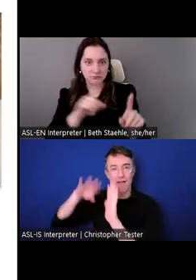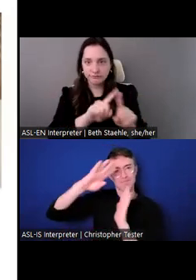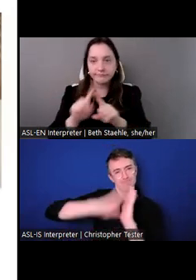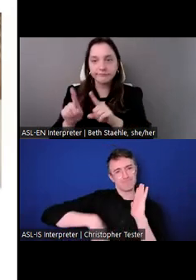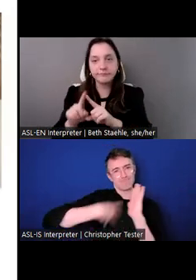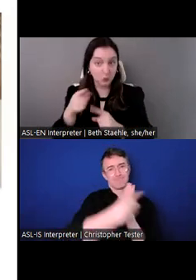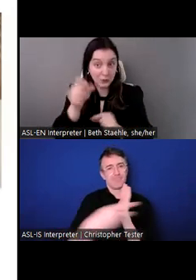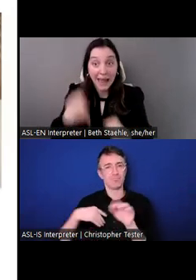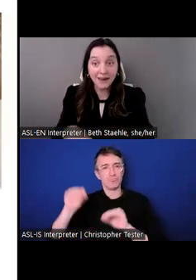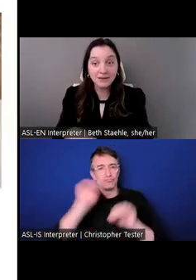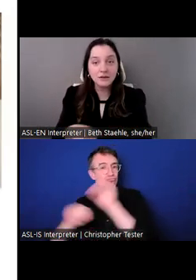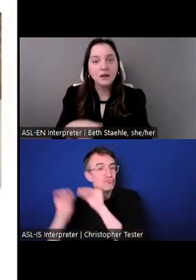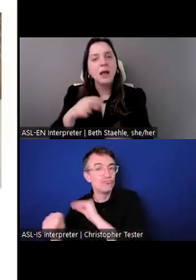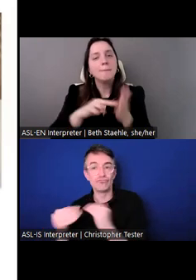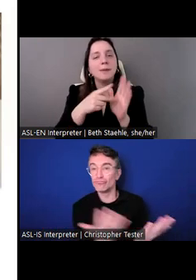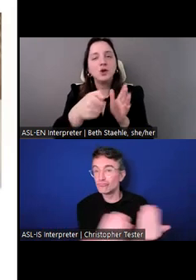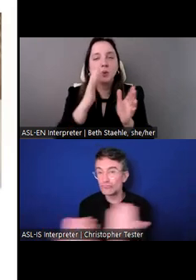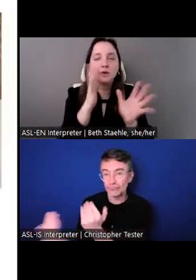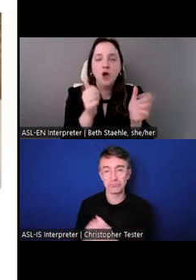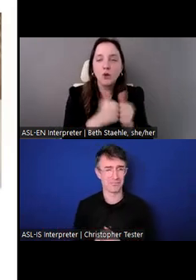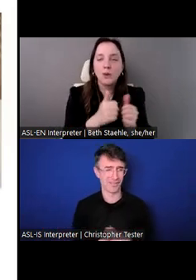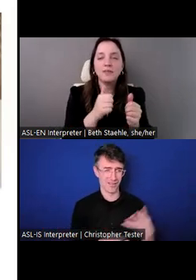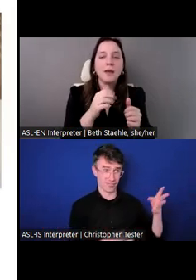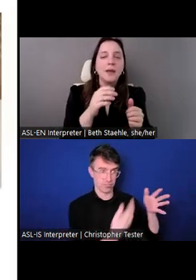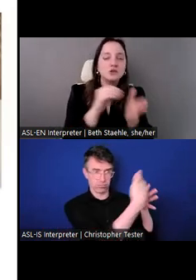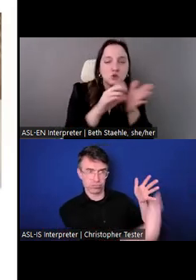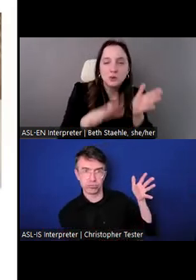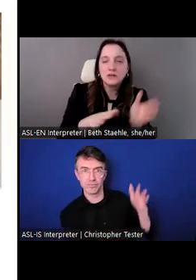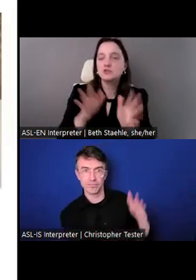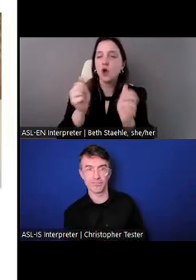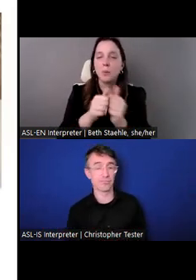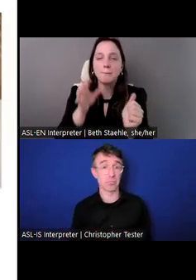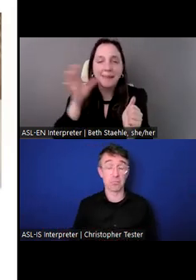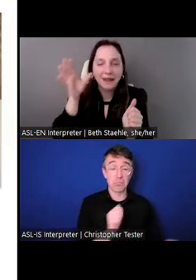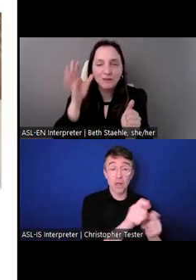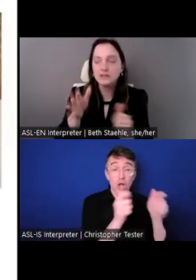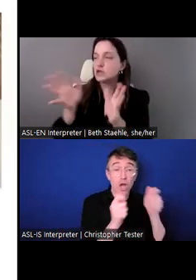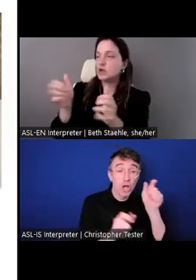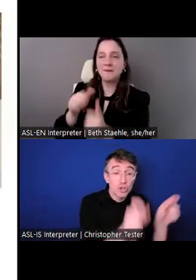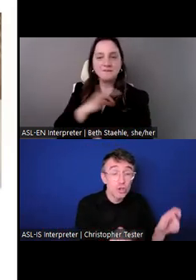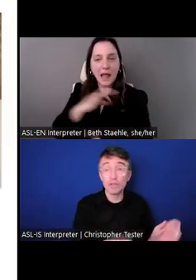and faculty about the value of these kinds of experiences, and really making it happen